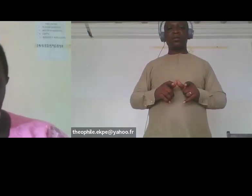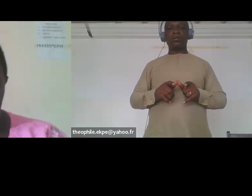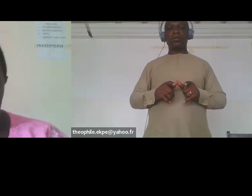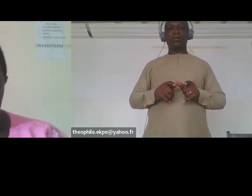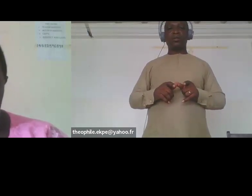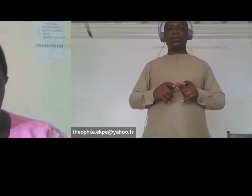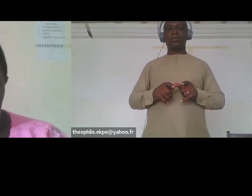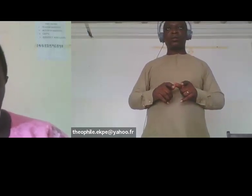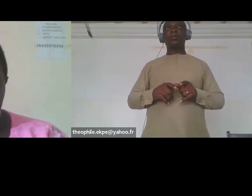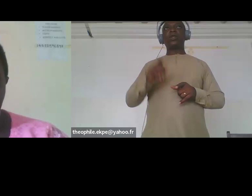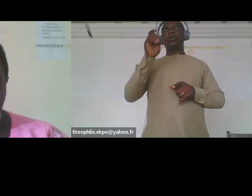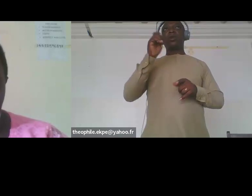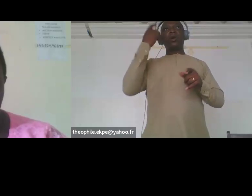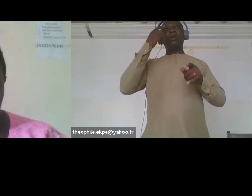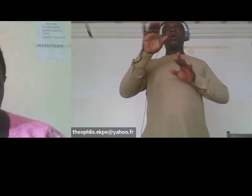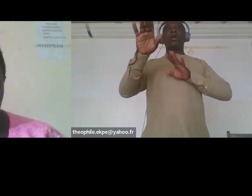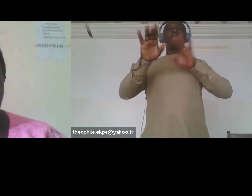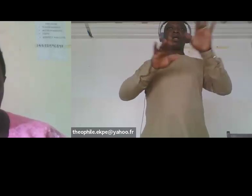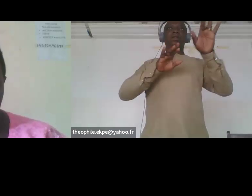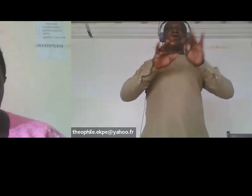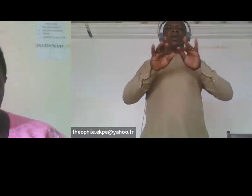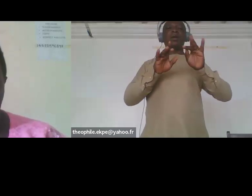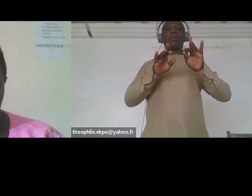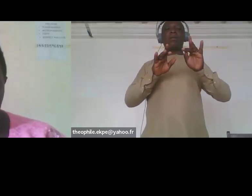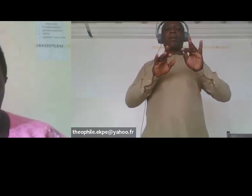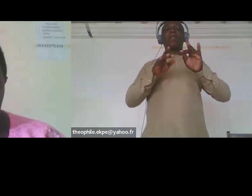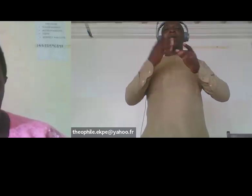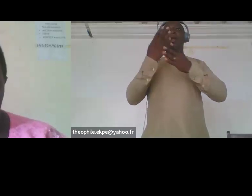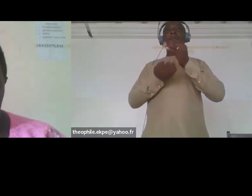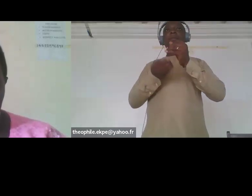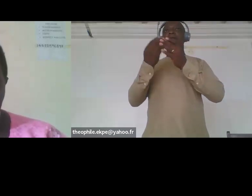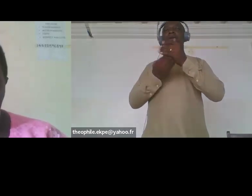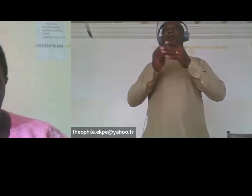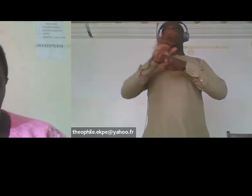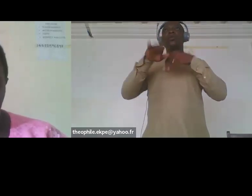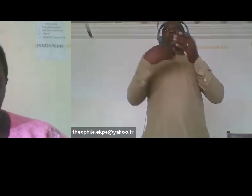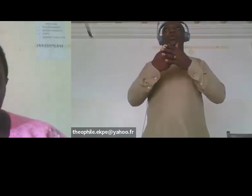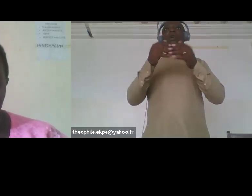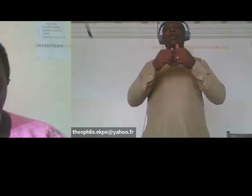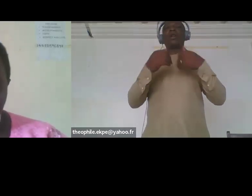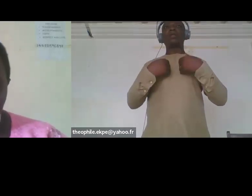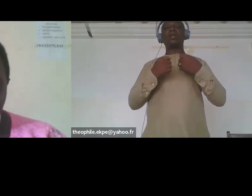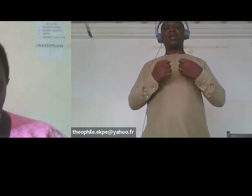services and thus influence inclusive budgeting we conducted advocacy